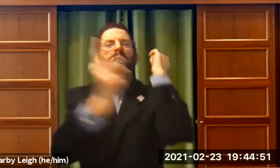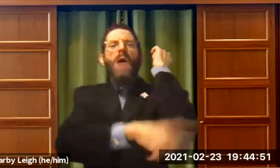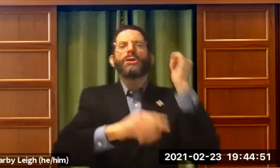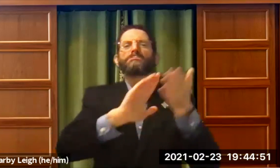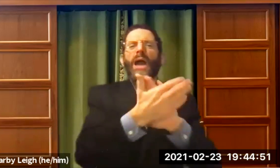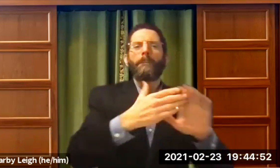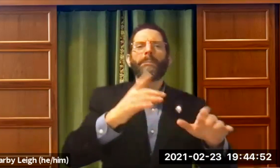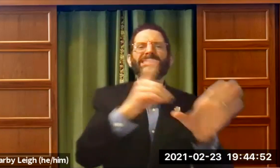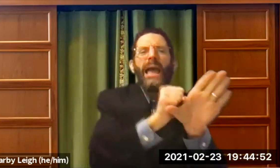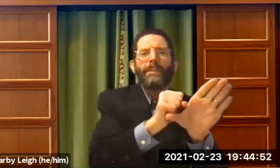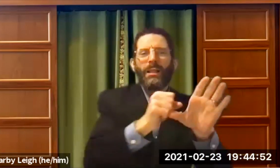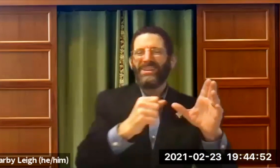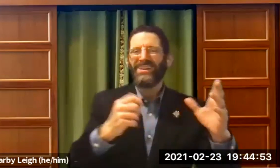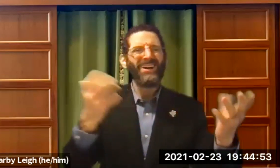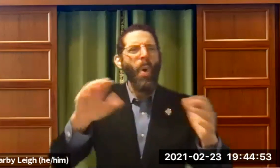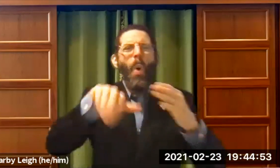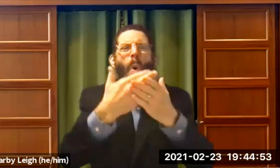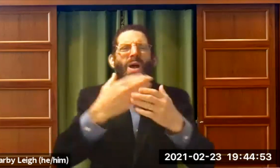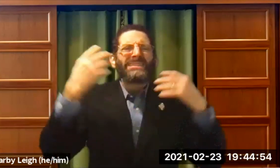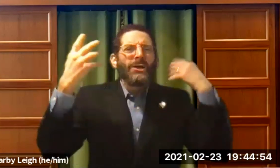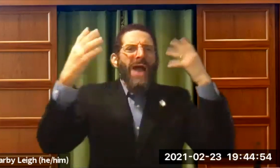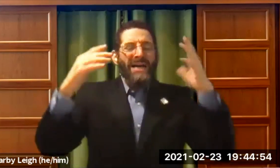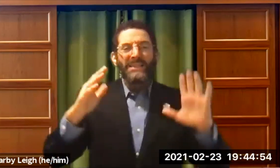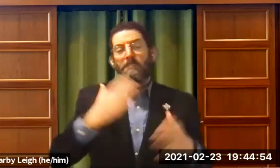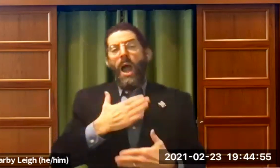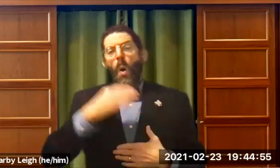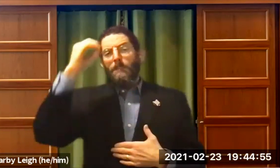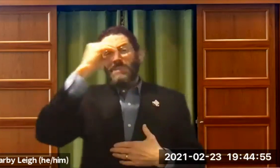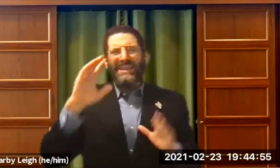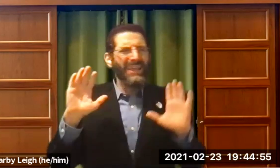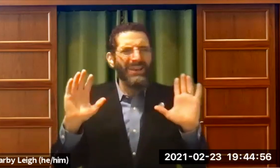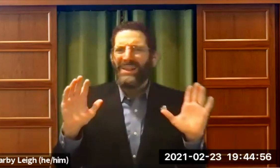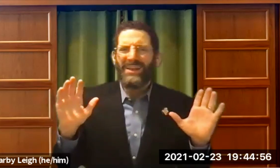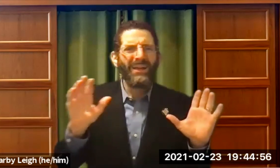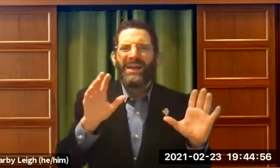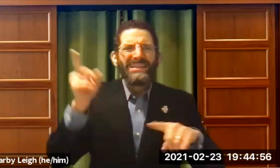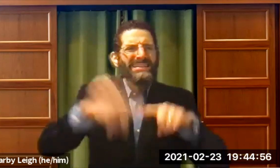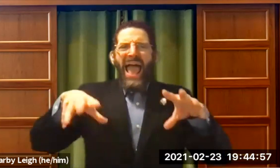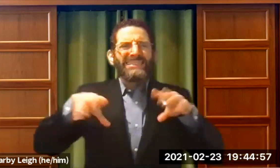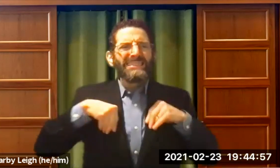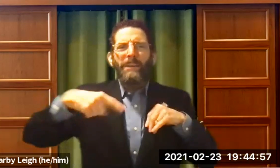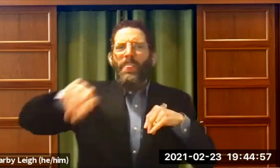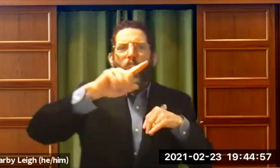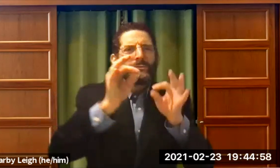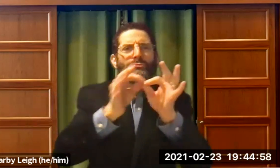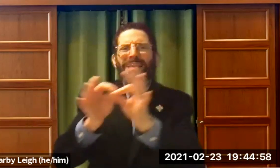, maybe broke a law and they had to be punished by being given a disability or some crazy talk like that. No.